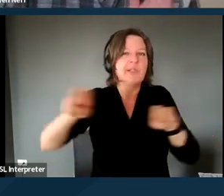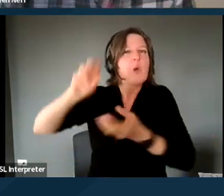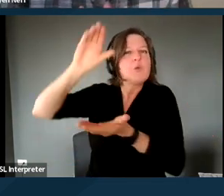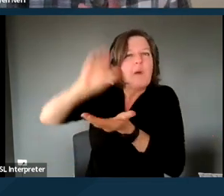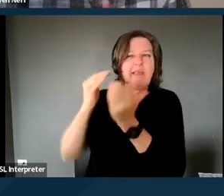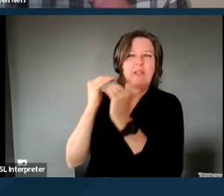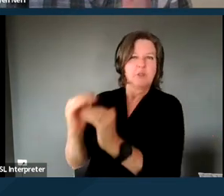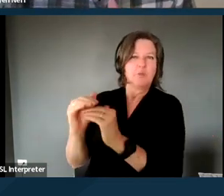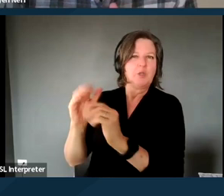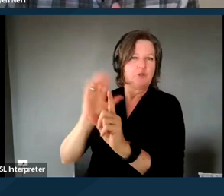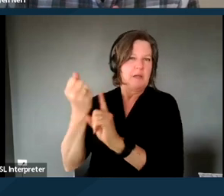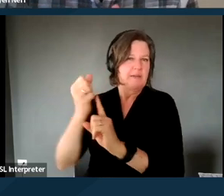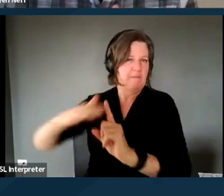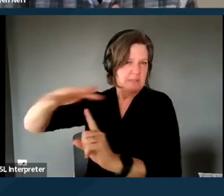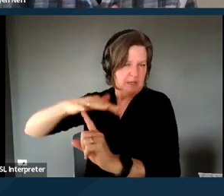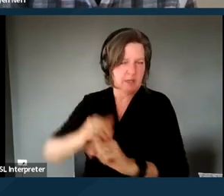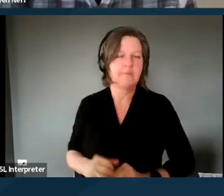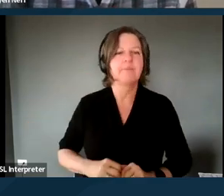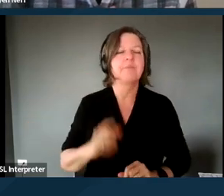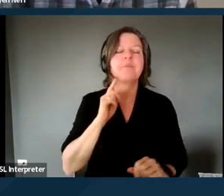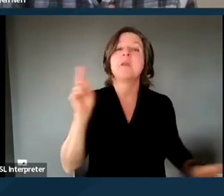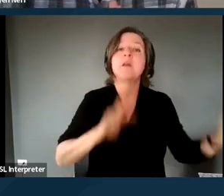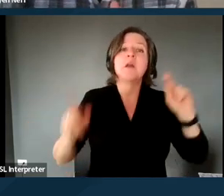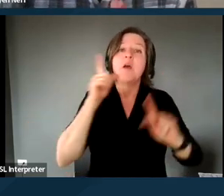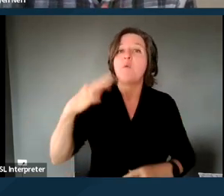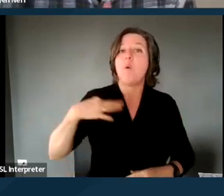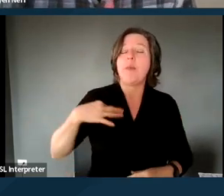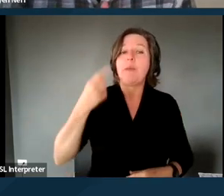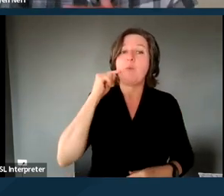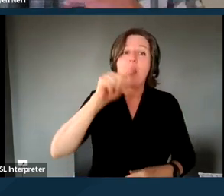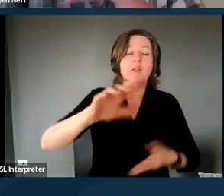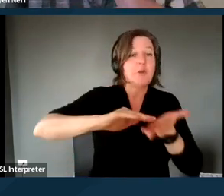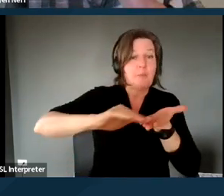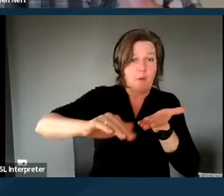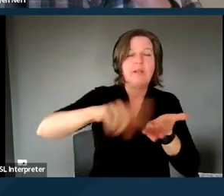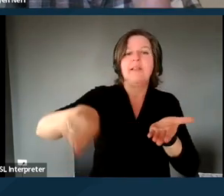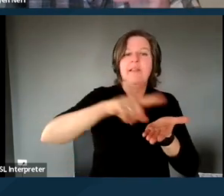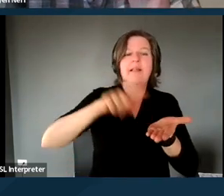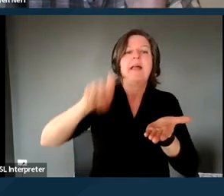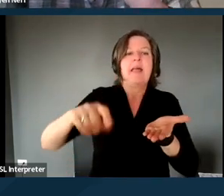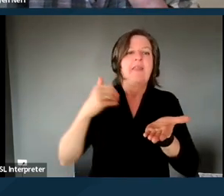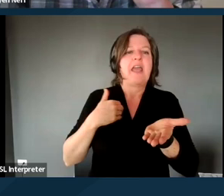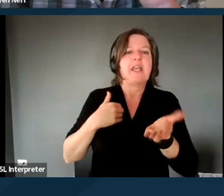For the people who are eligible for this waiver, they need to have a need of care